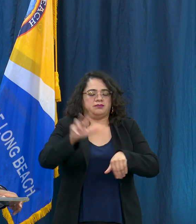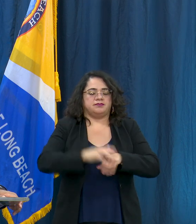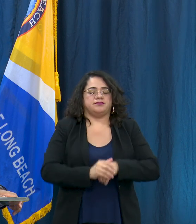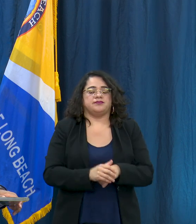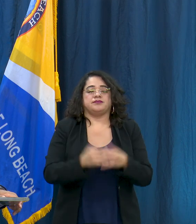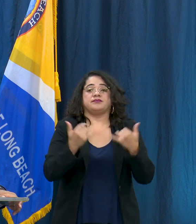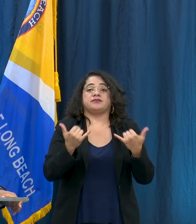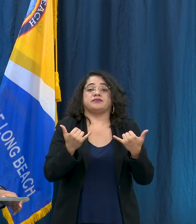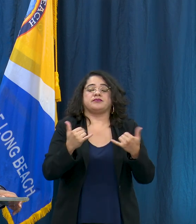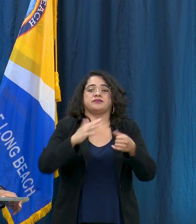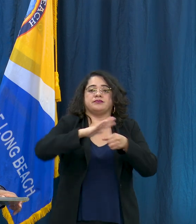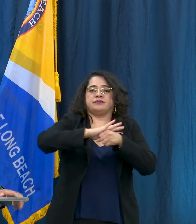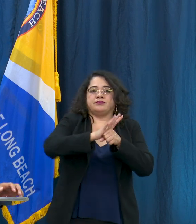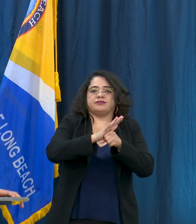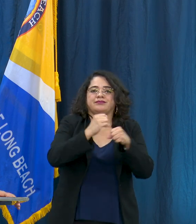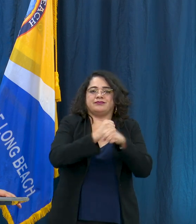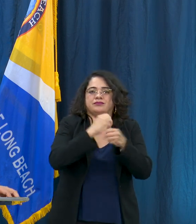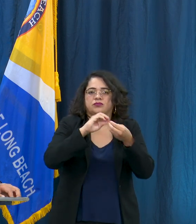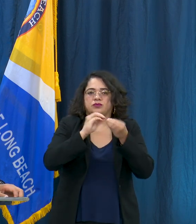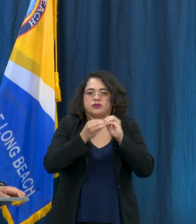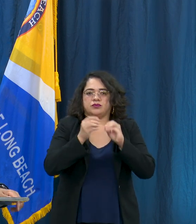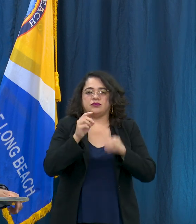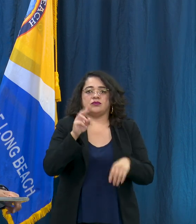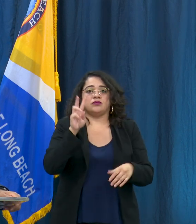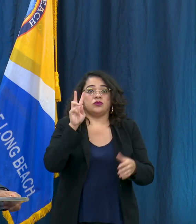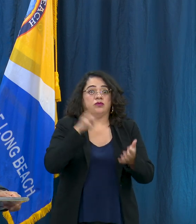numbers and as of today we've got 2,565